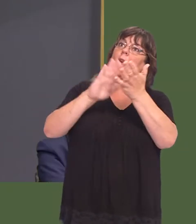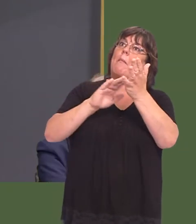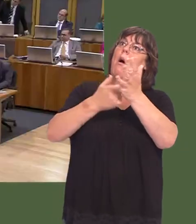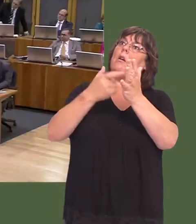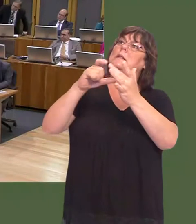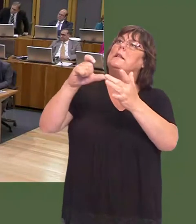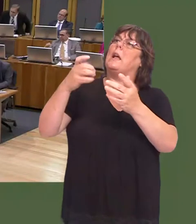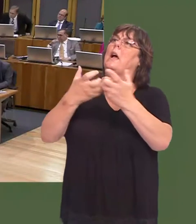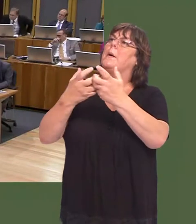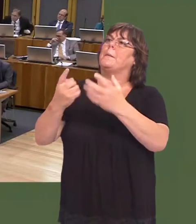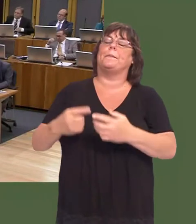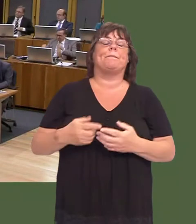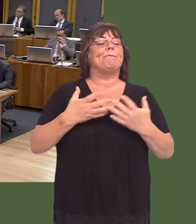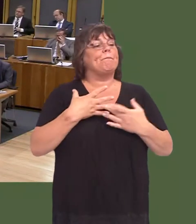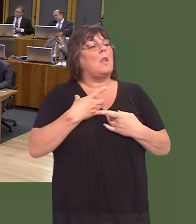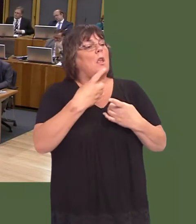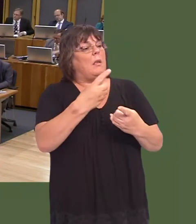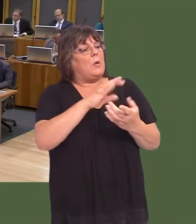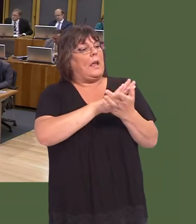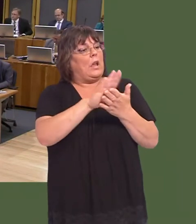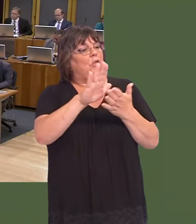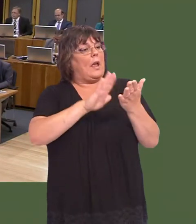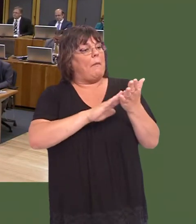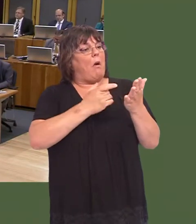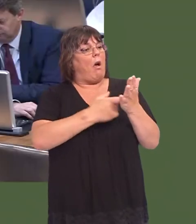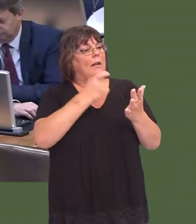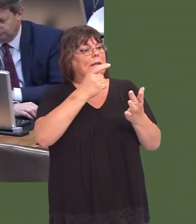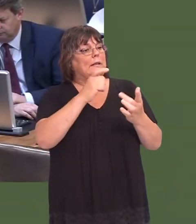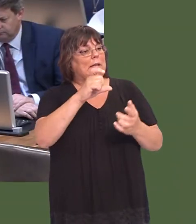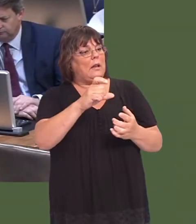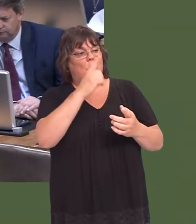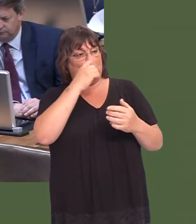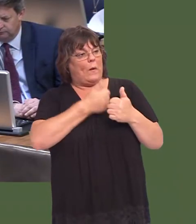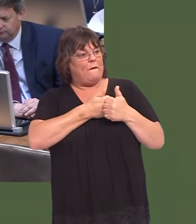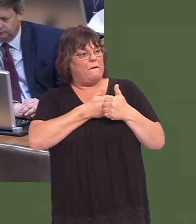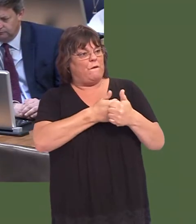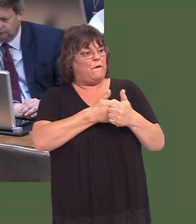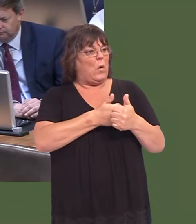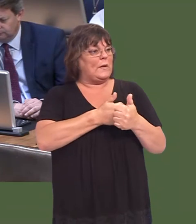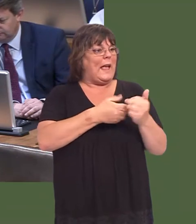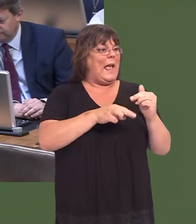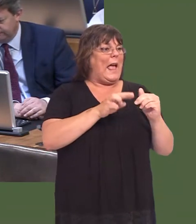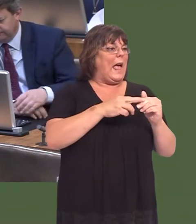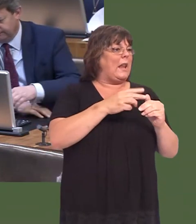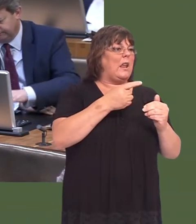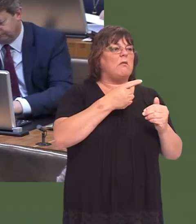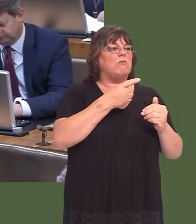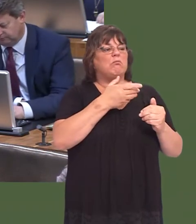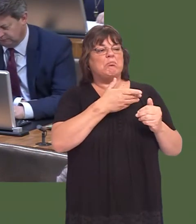Carwyn Jones: It is a matter ultimately for the HMRC to enforce any breaches of excise law.